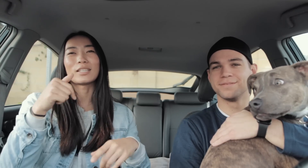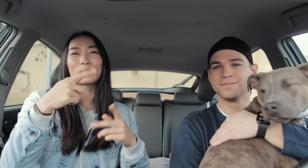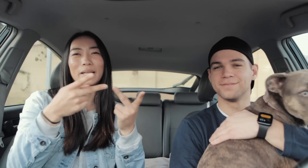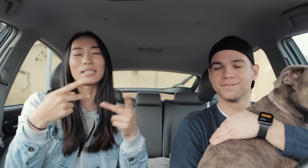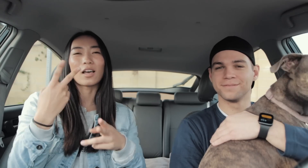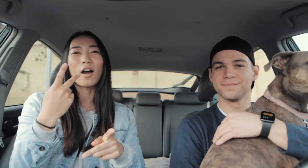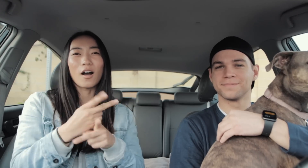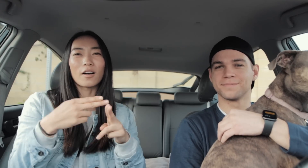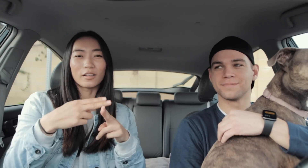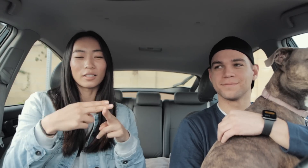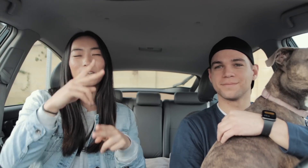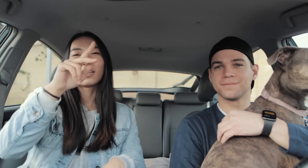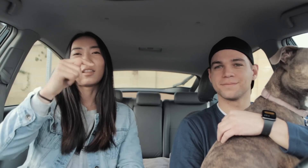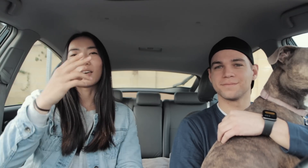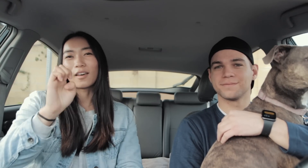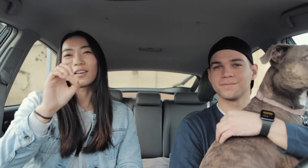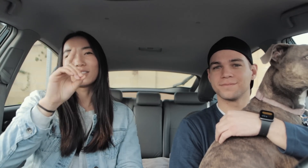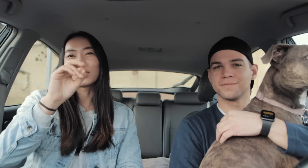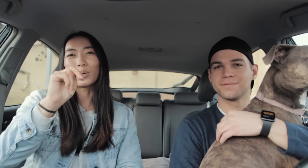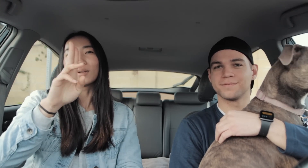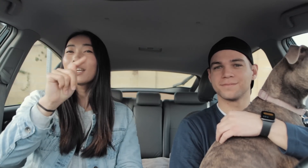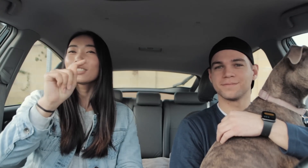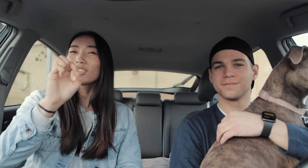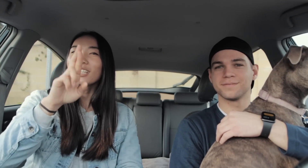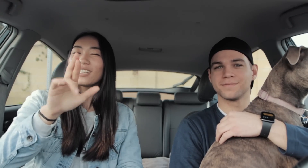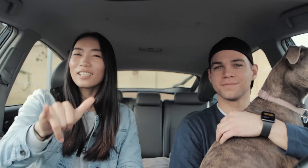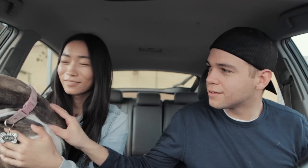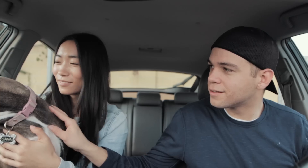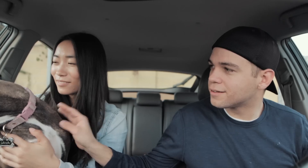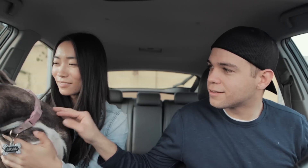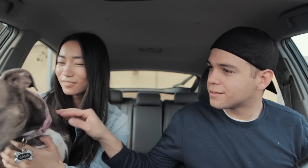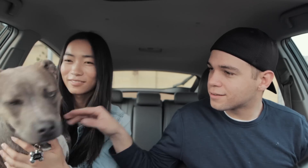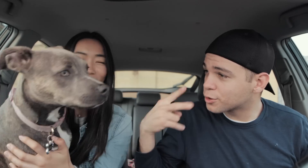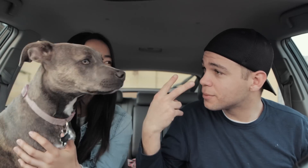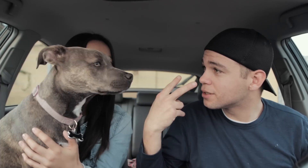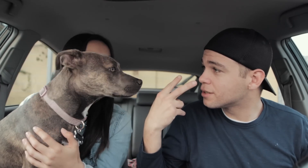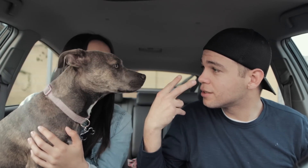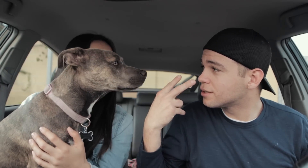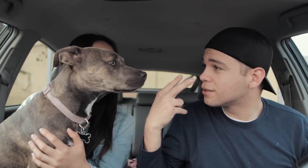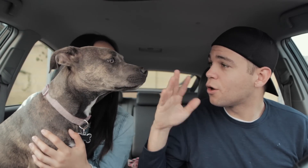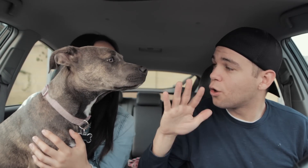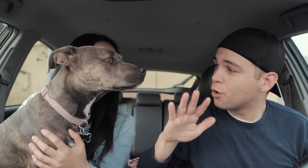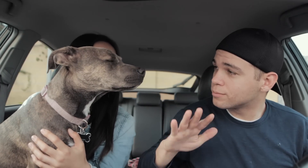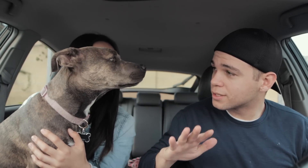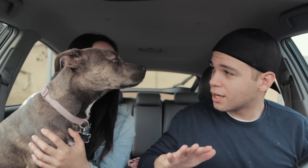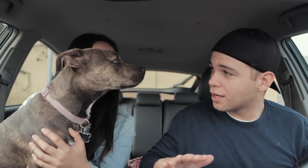this place called The Donuttery *whining* Look at me calm down